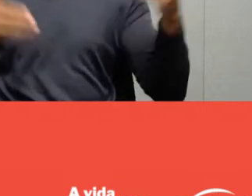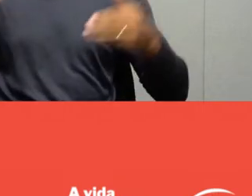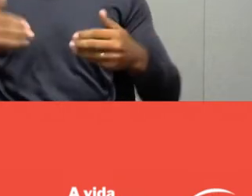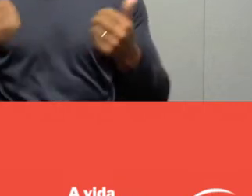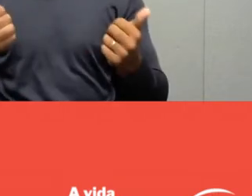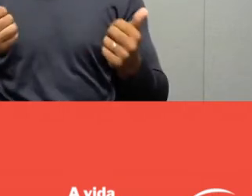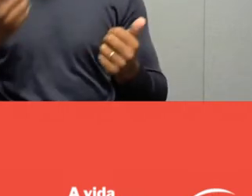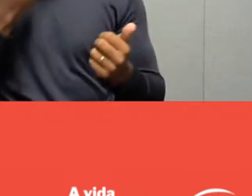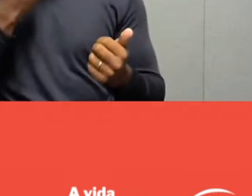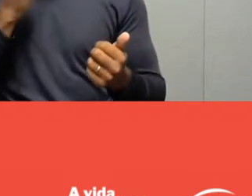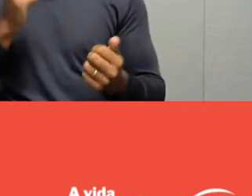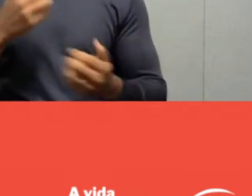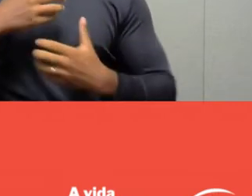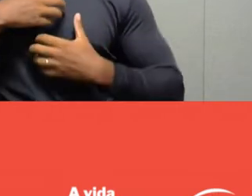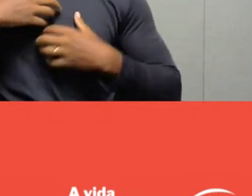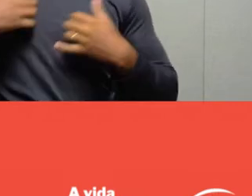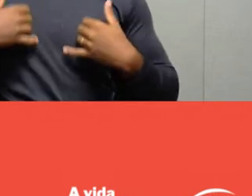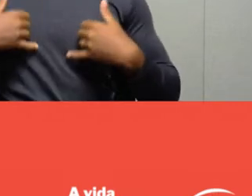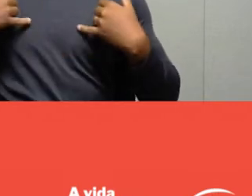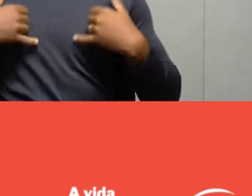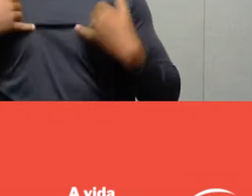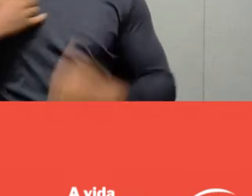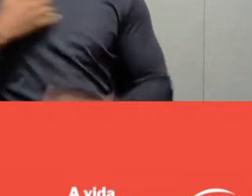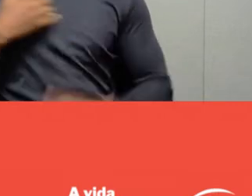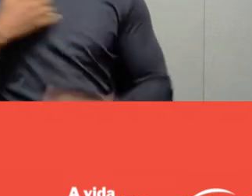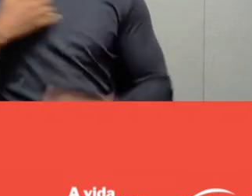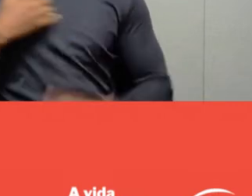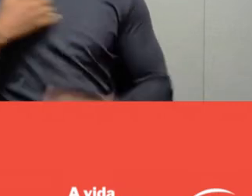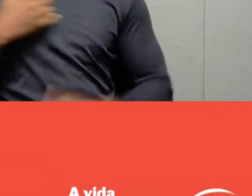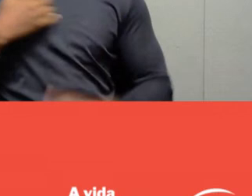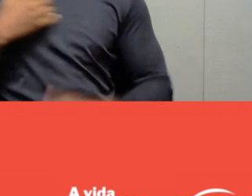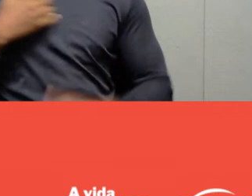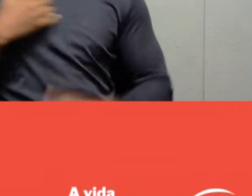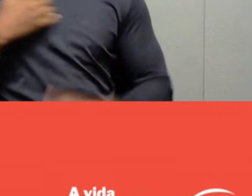and a great responsibility to address such an important topic